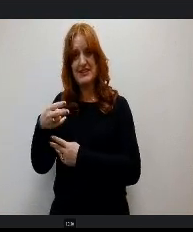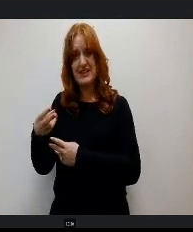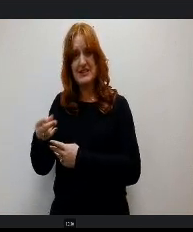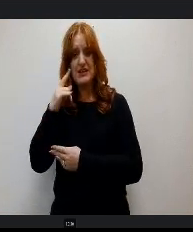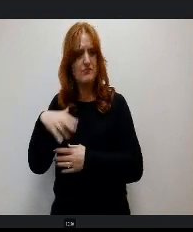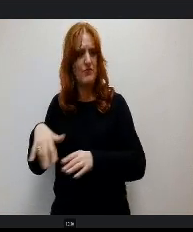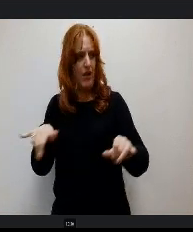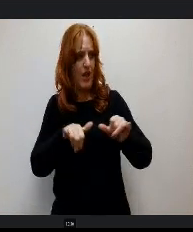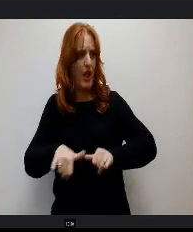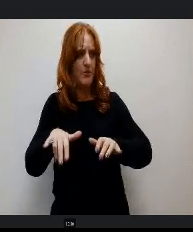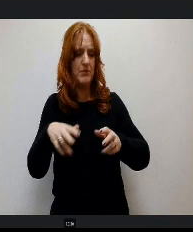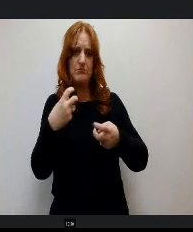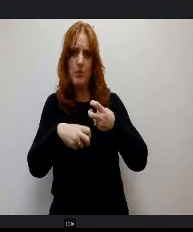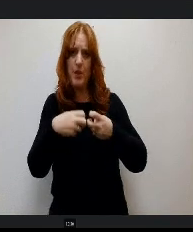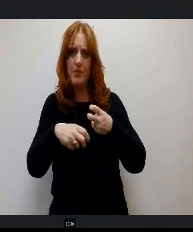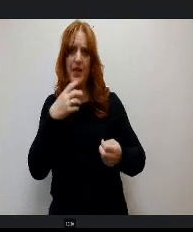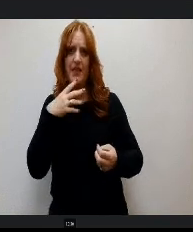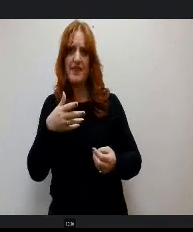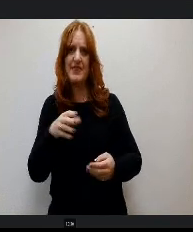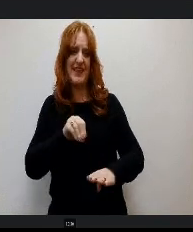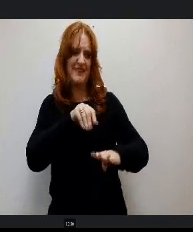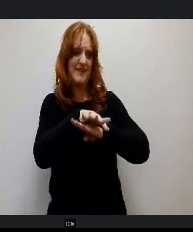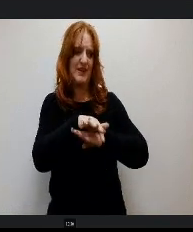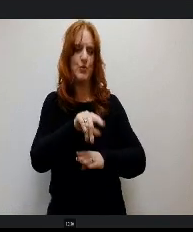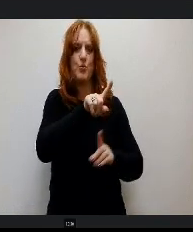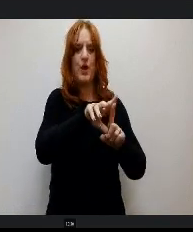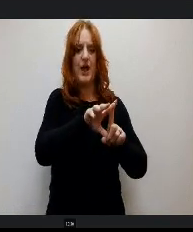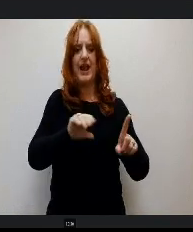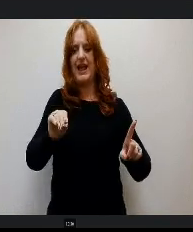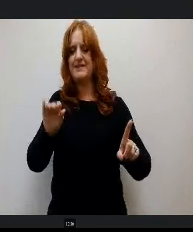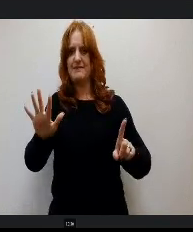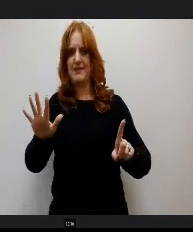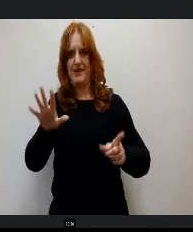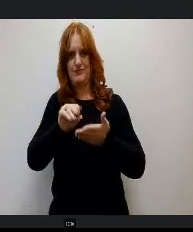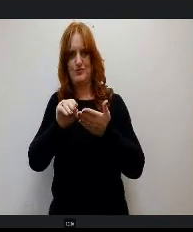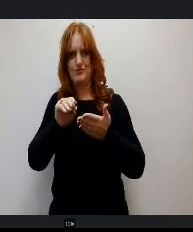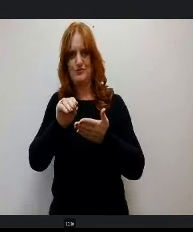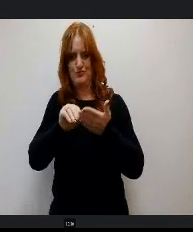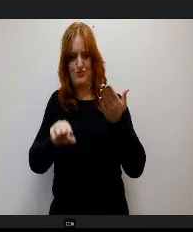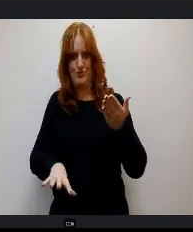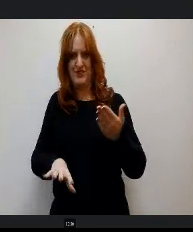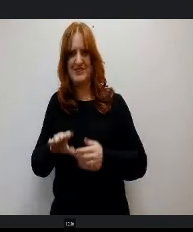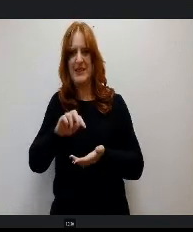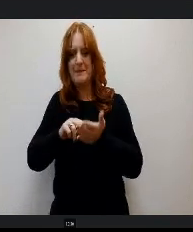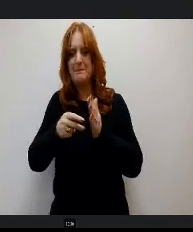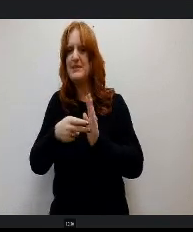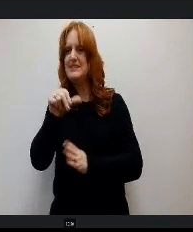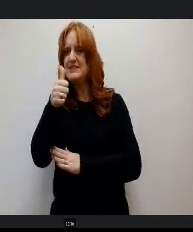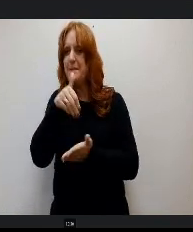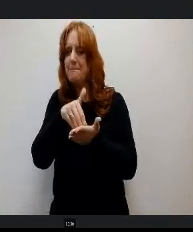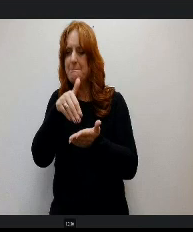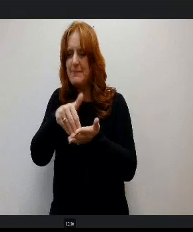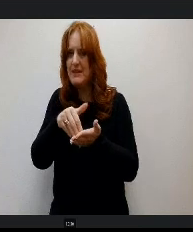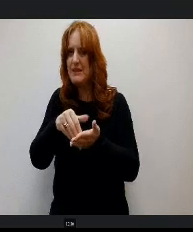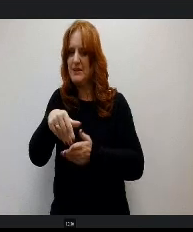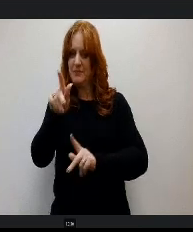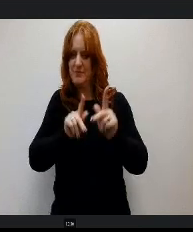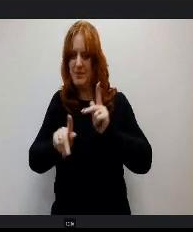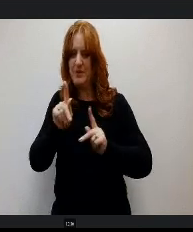common problem, affecting one out of every five children 10 million in America alone, and it's estimated to comprise